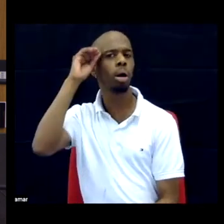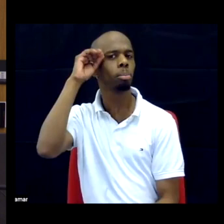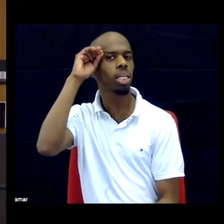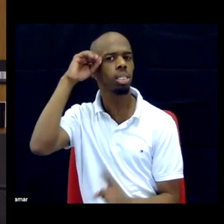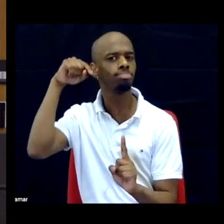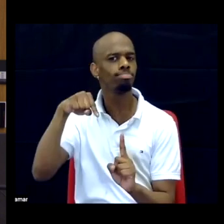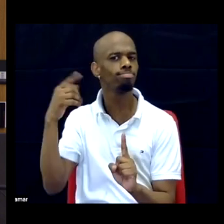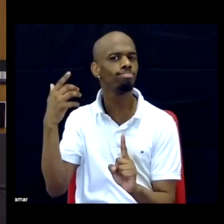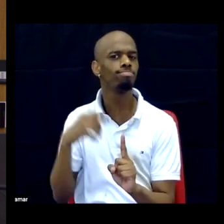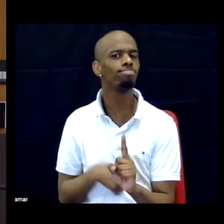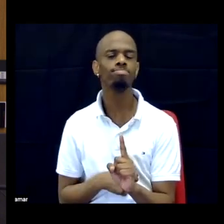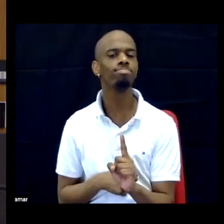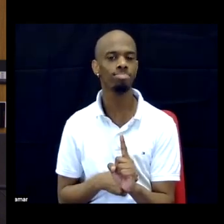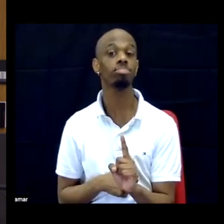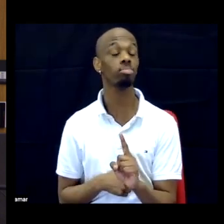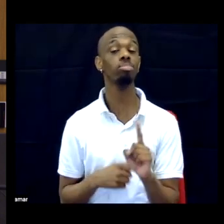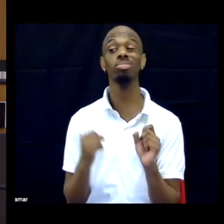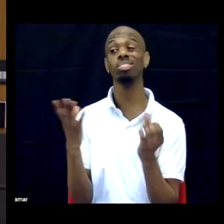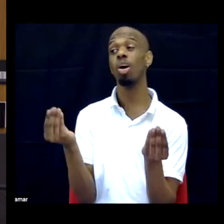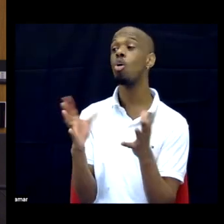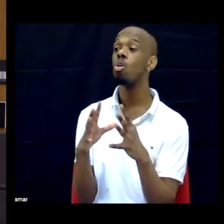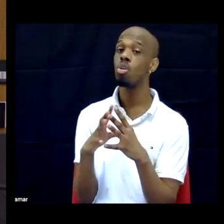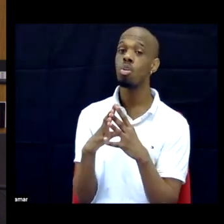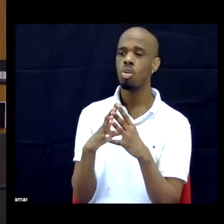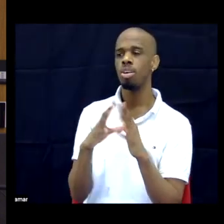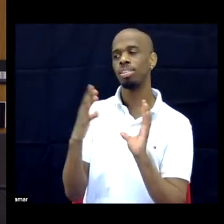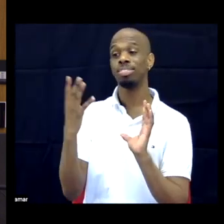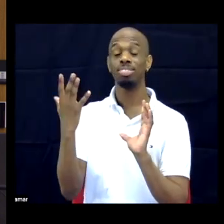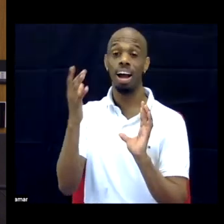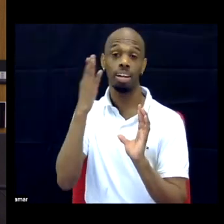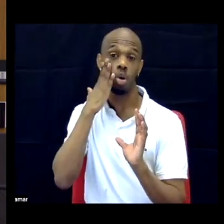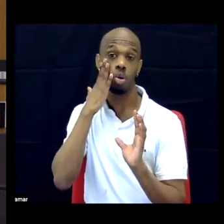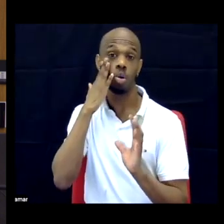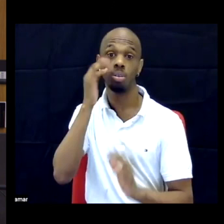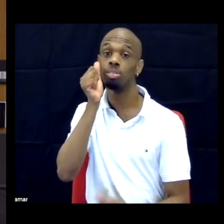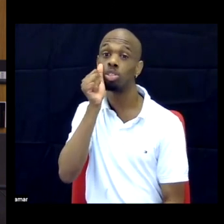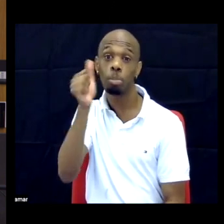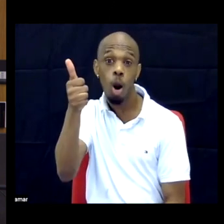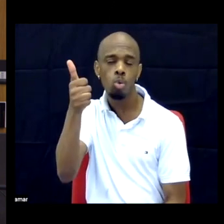DR. Yeah, I mean, tomorrow the checkmarks are going away and it's just going to be the